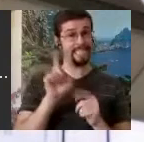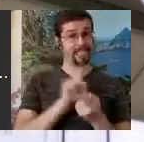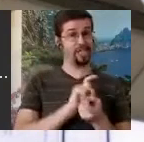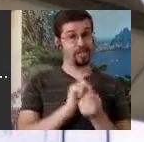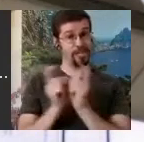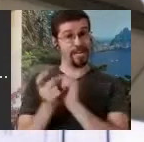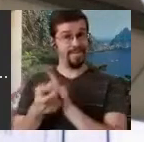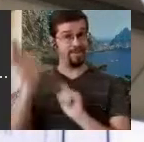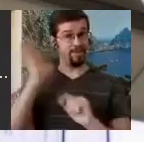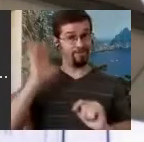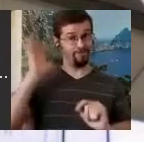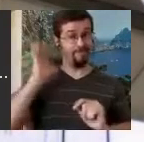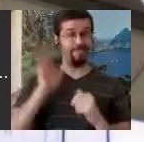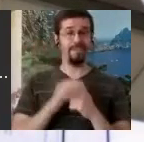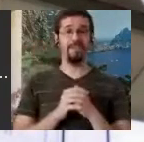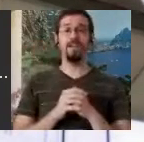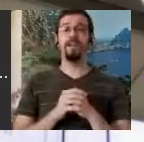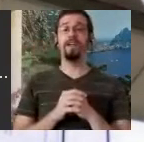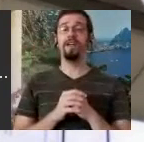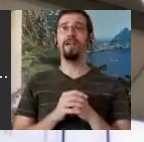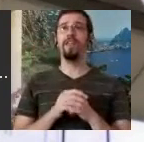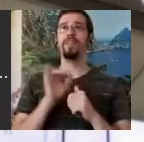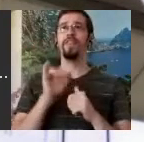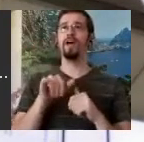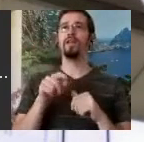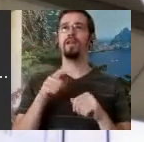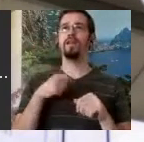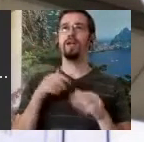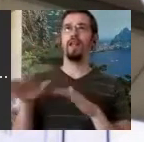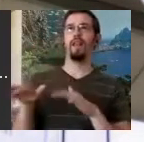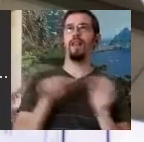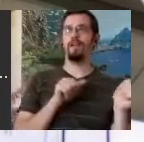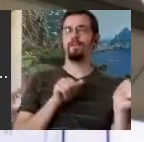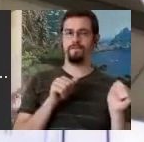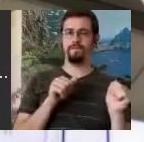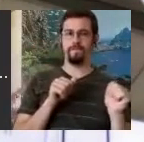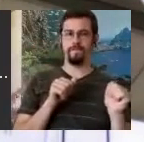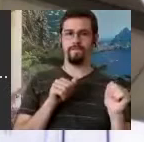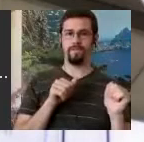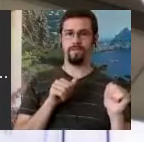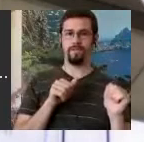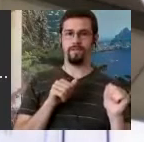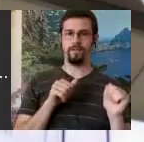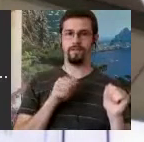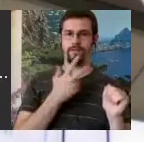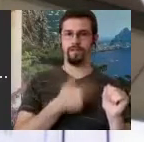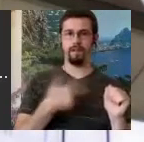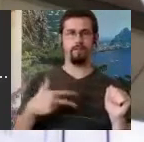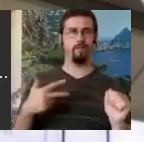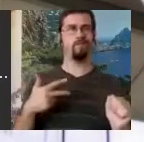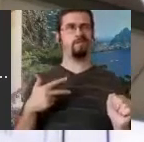after I left Denmark... let's see... it must... I'm not quite sure exactly when you see